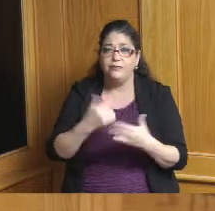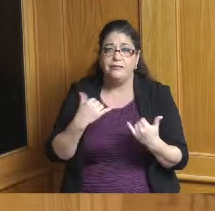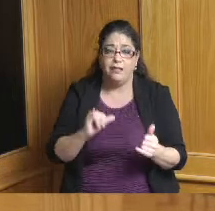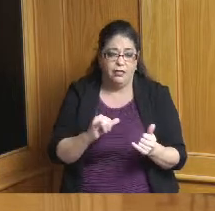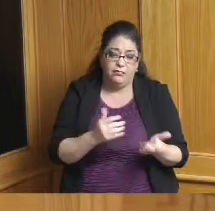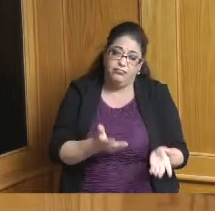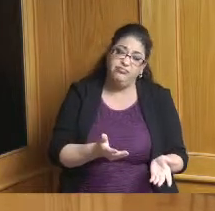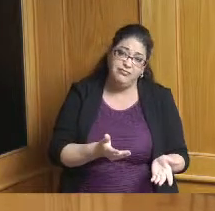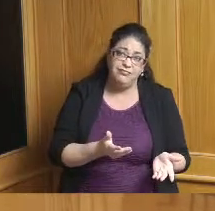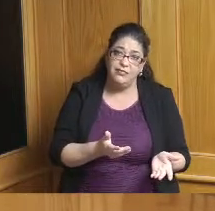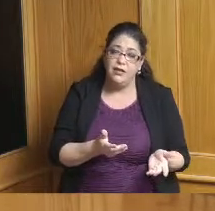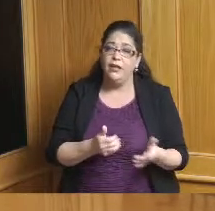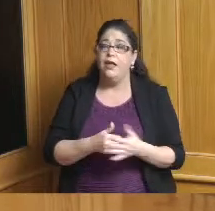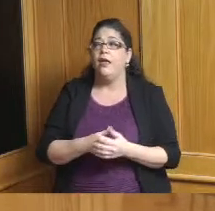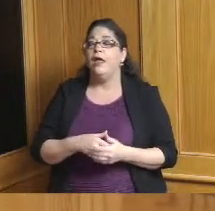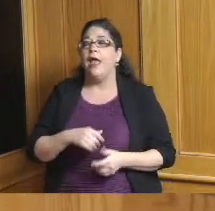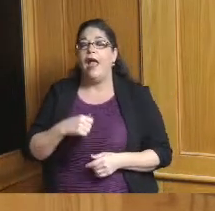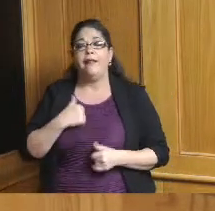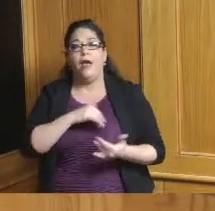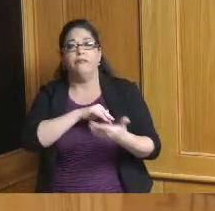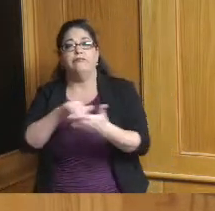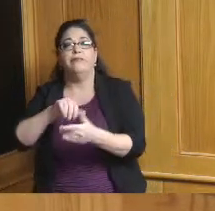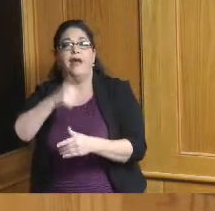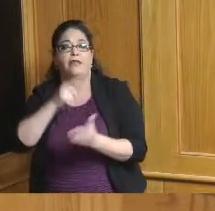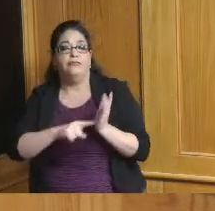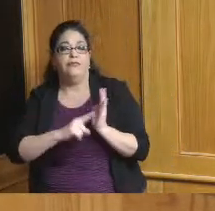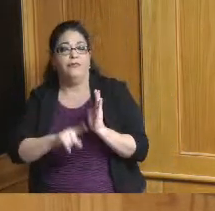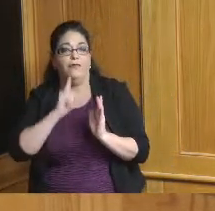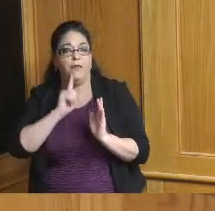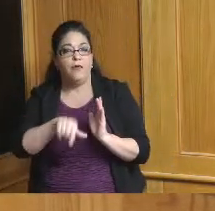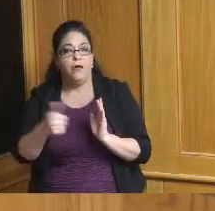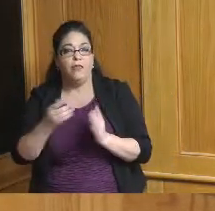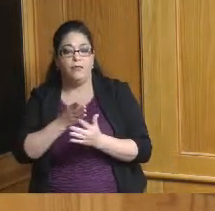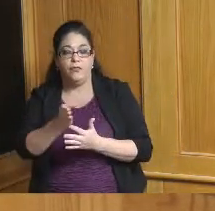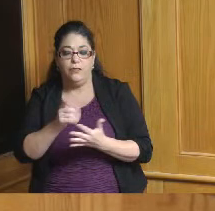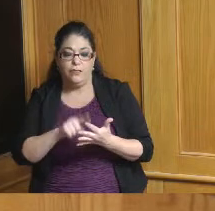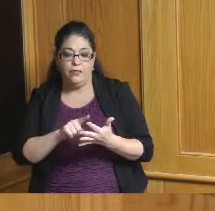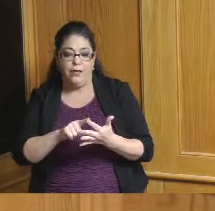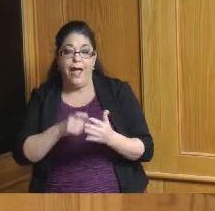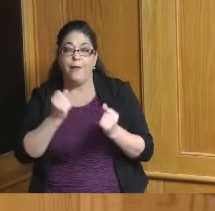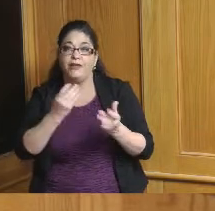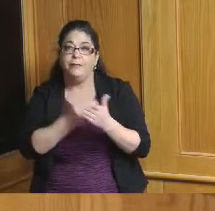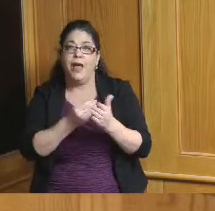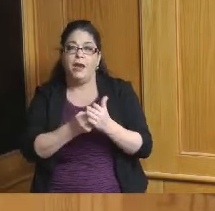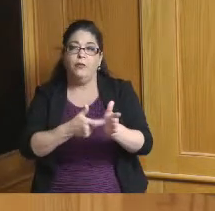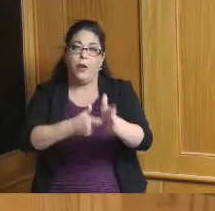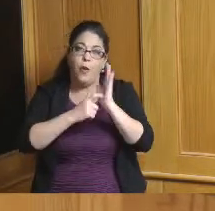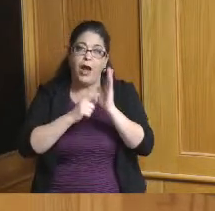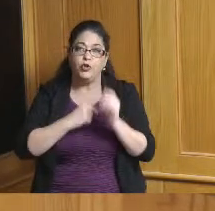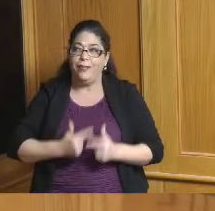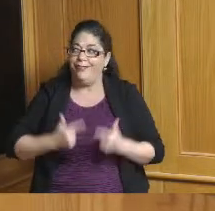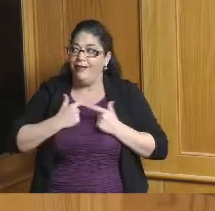and they also did us doing a study on how much you need to make in order to be able to live here is